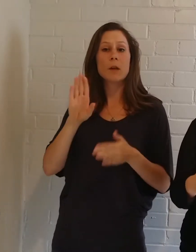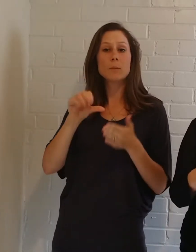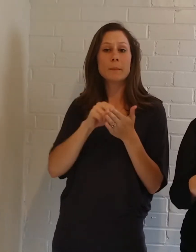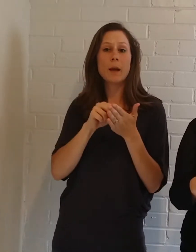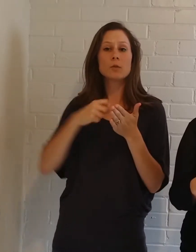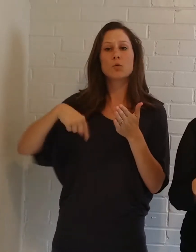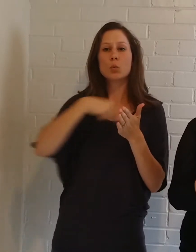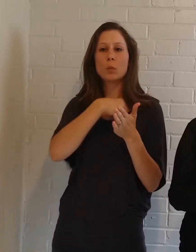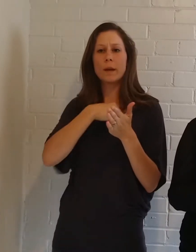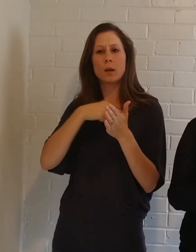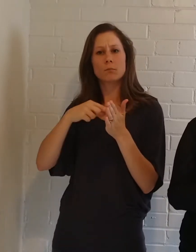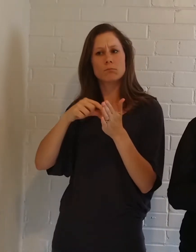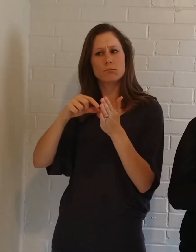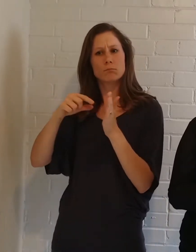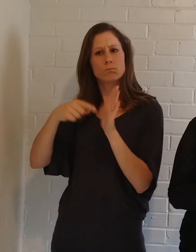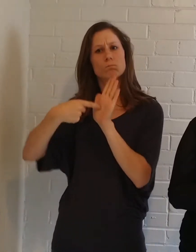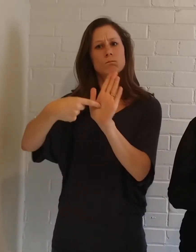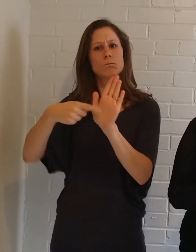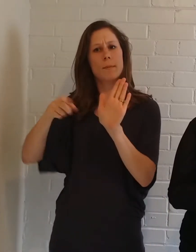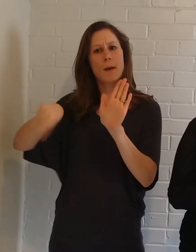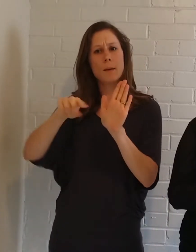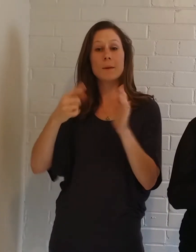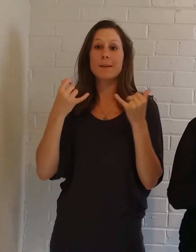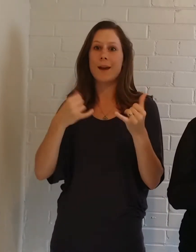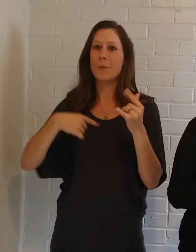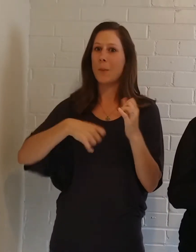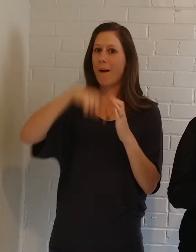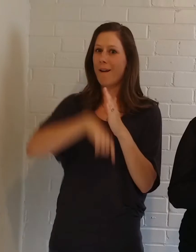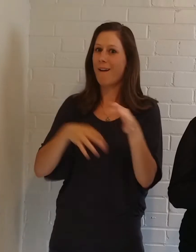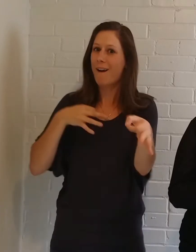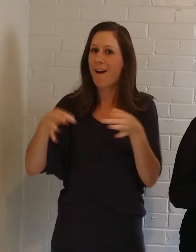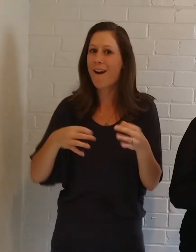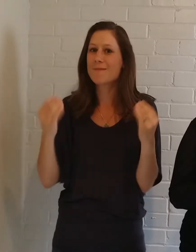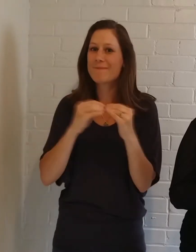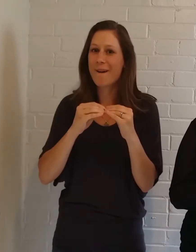excited to take it a step further by featuring video blogs, known as vlogs,